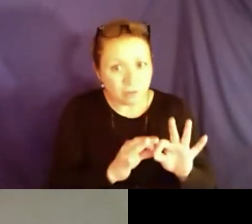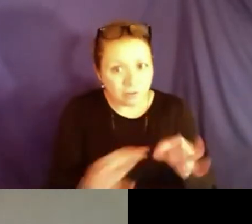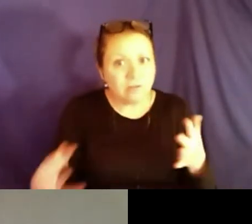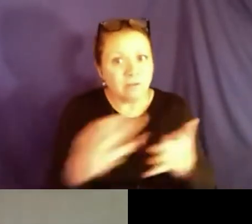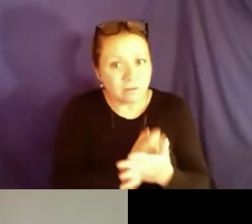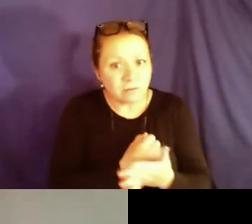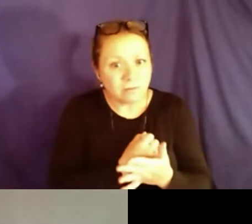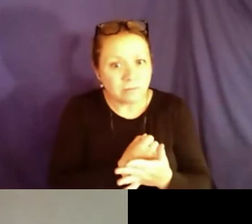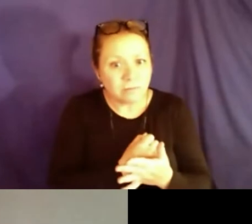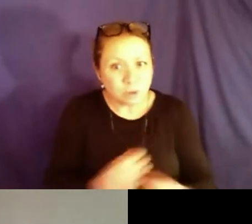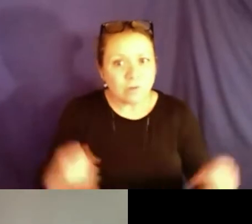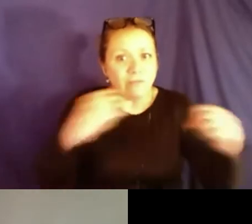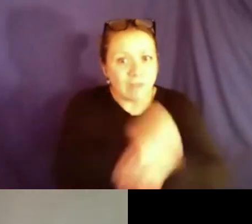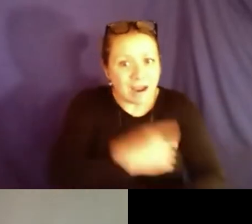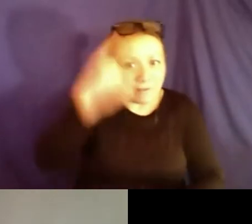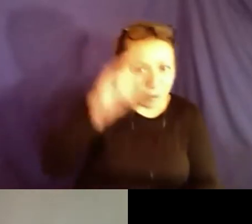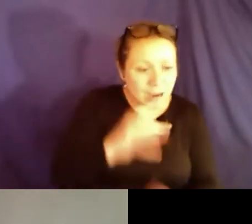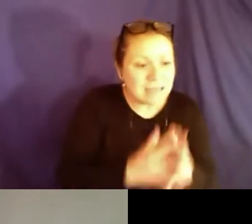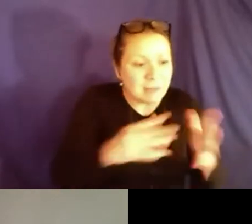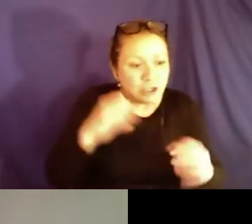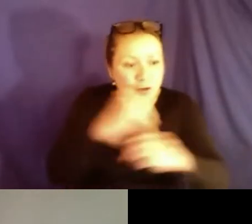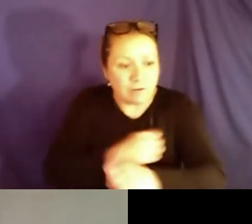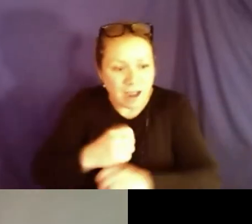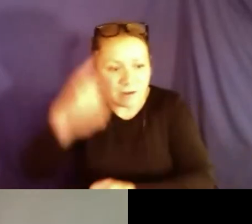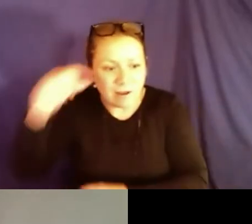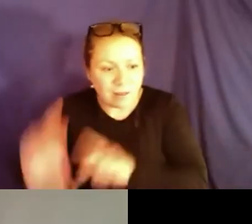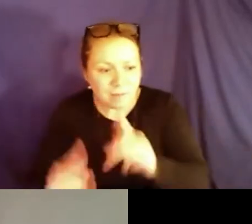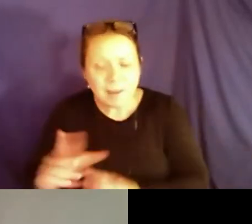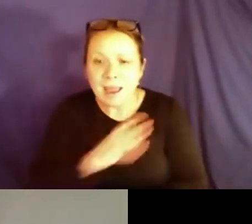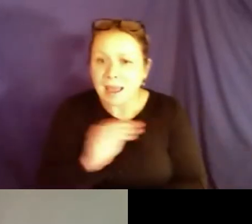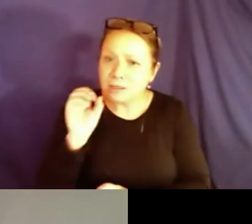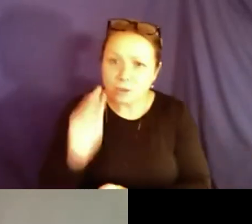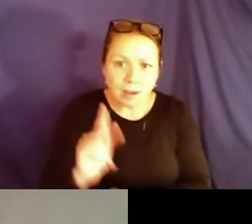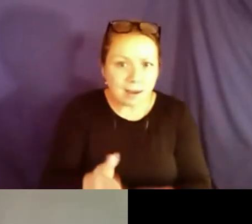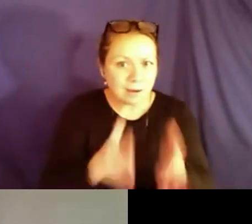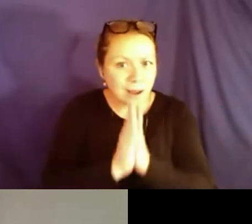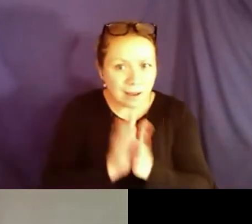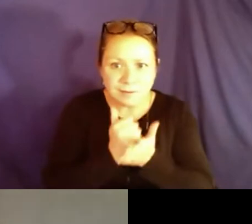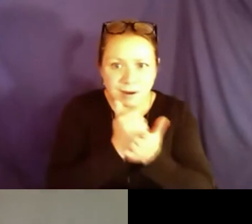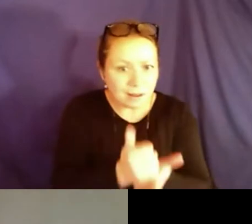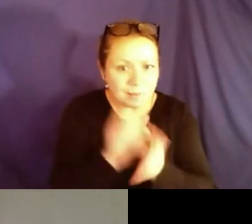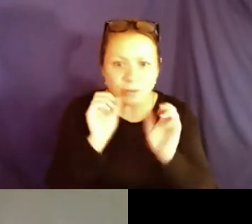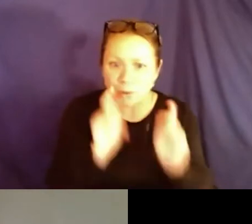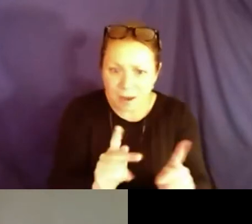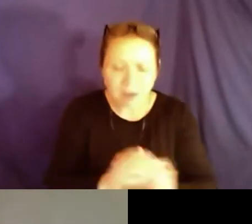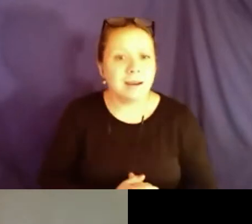go back and just they that you deserve to be fought more as much as